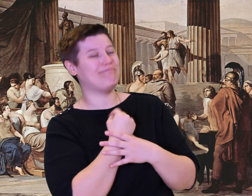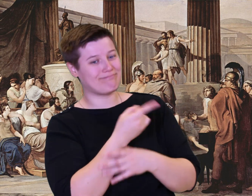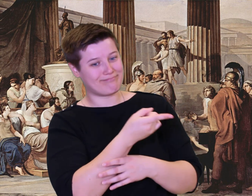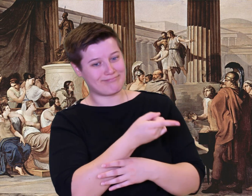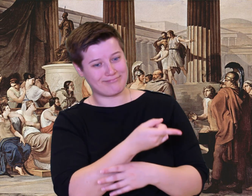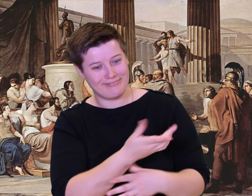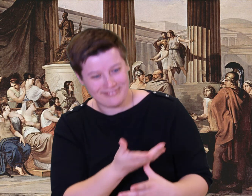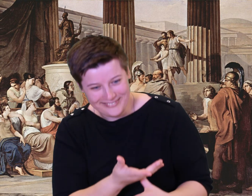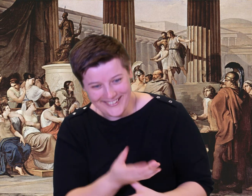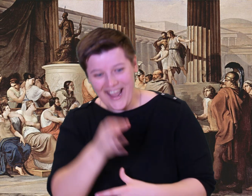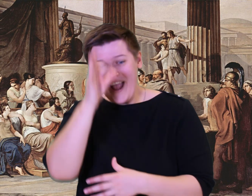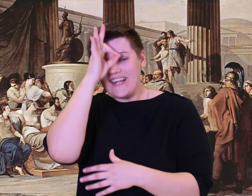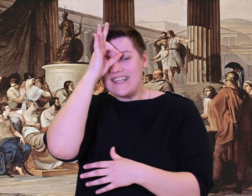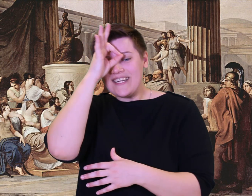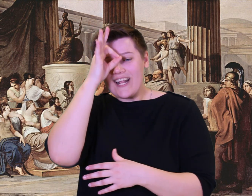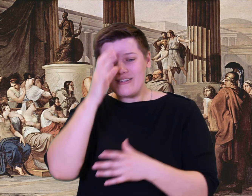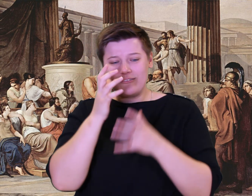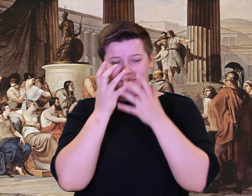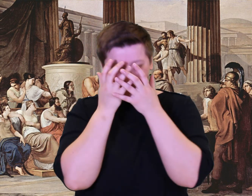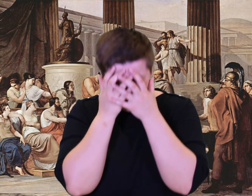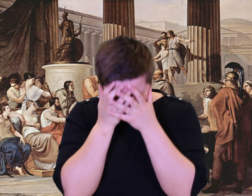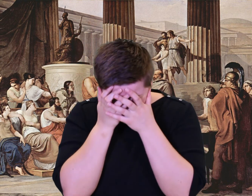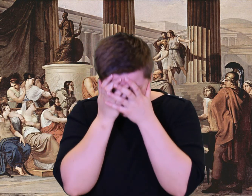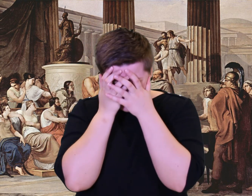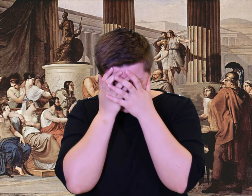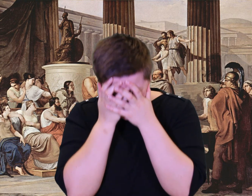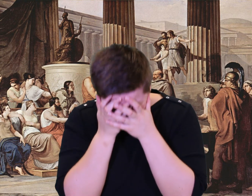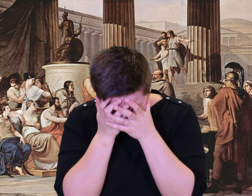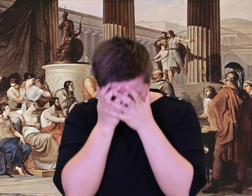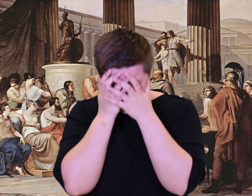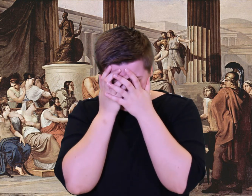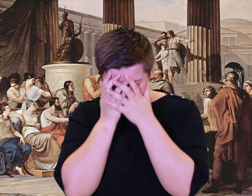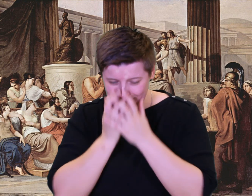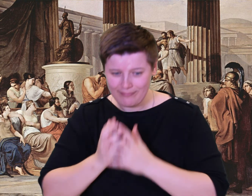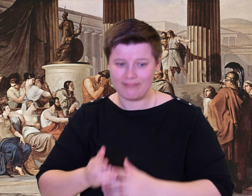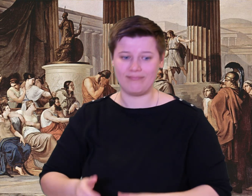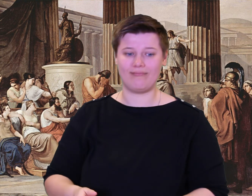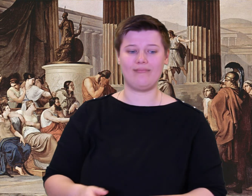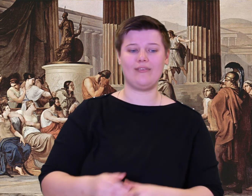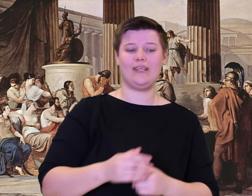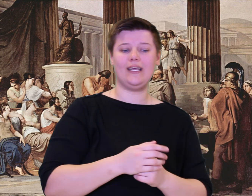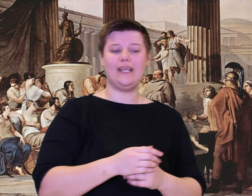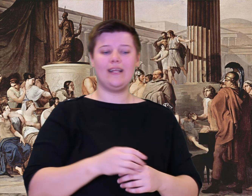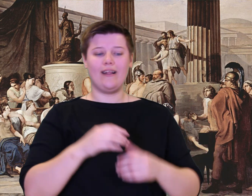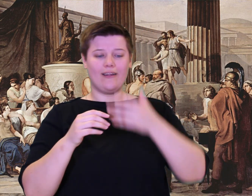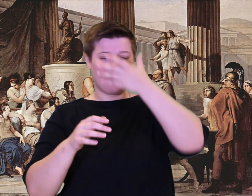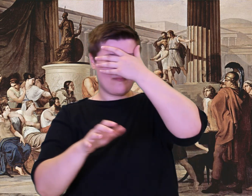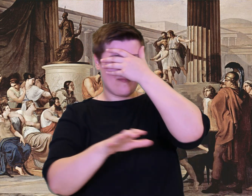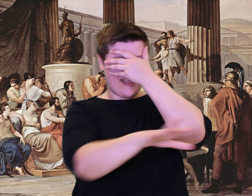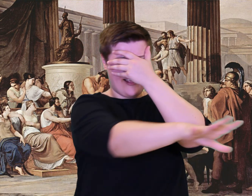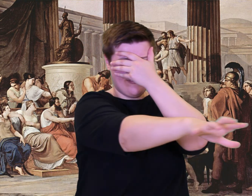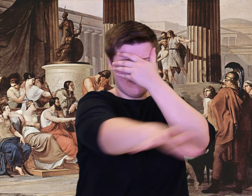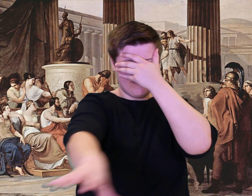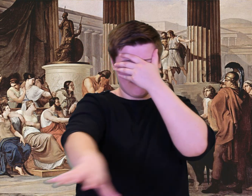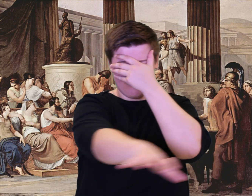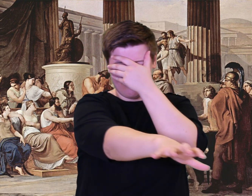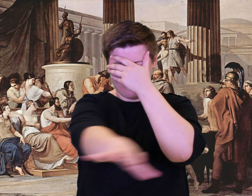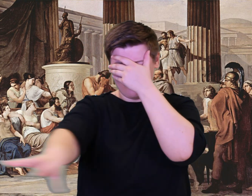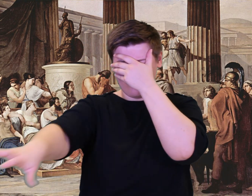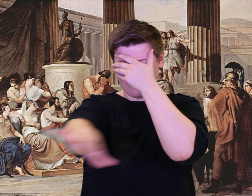the 'no man' maneuver, tricked him. The Cyclops groaned and labored in his